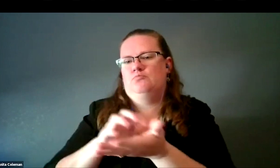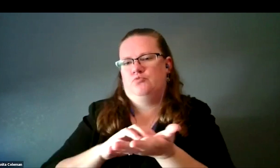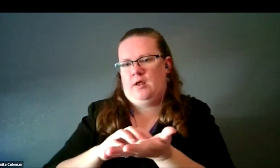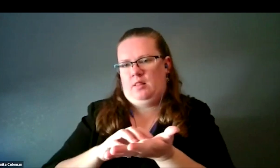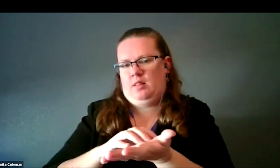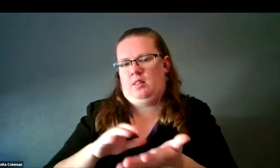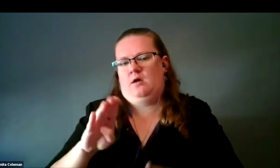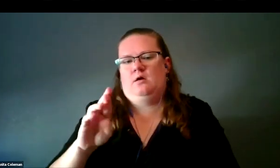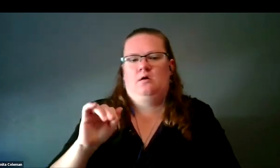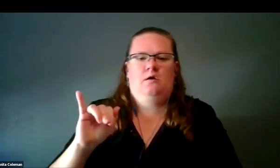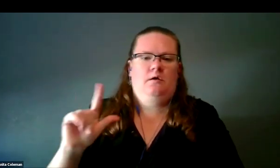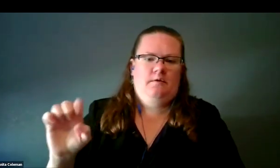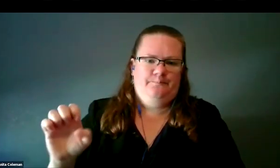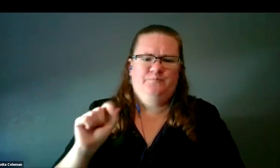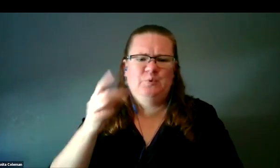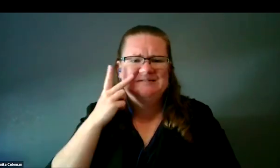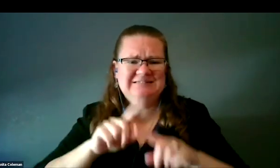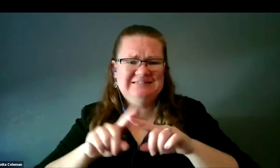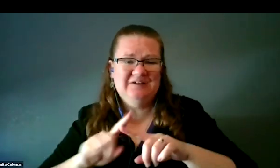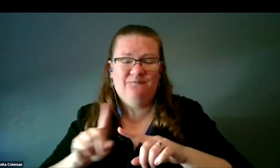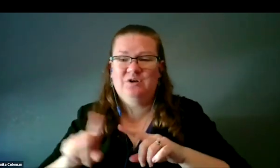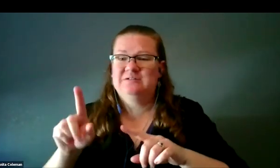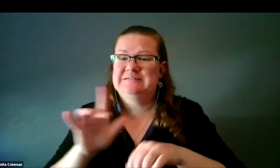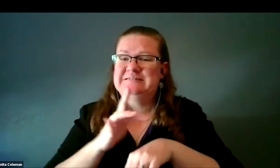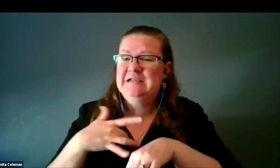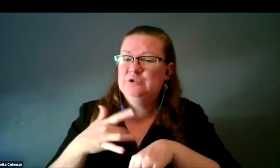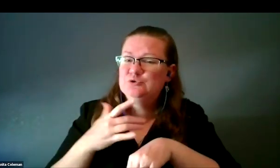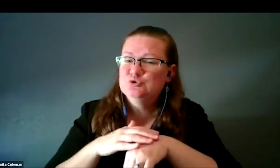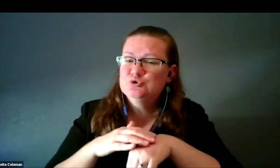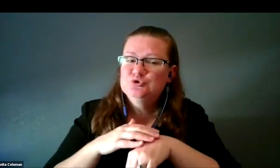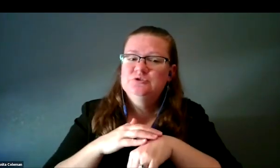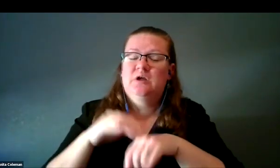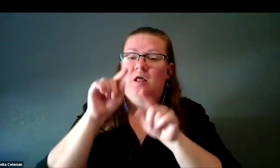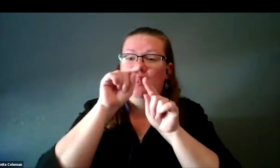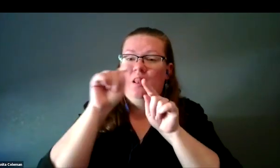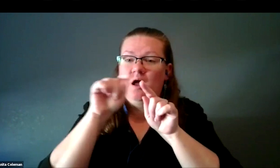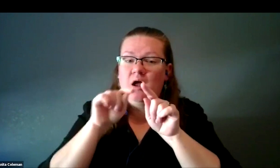and so different textures are shown. There are lines. There are crosshatched lines at a slant.